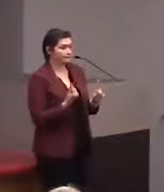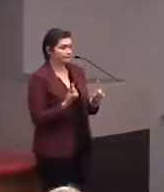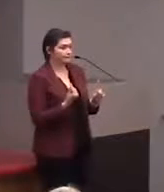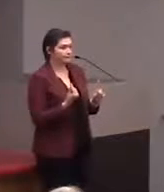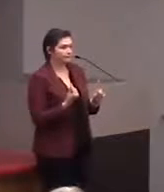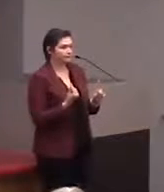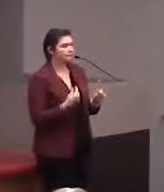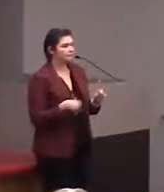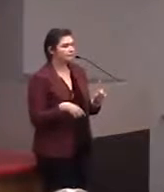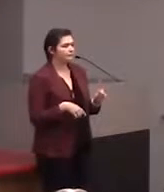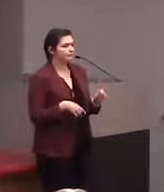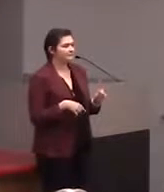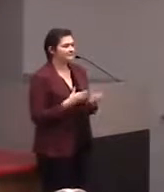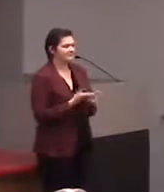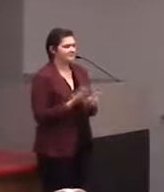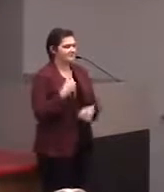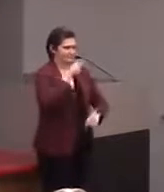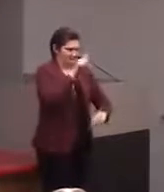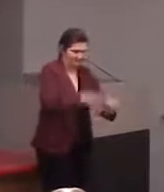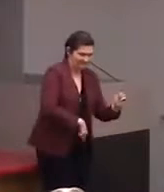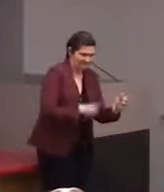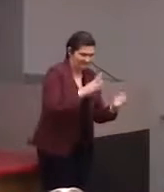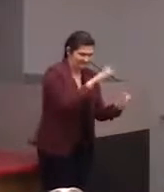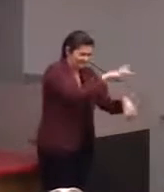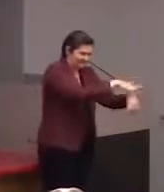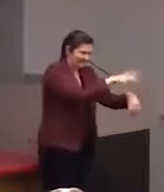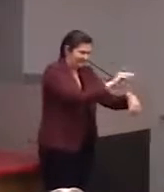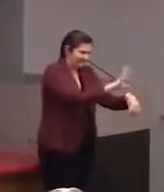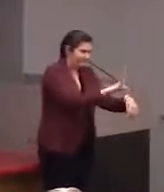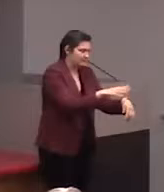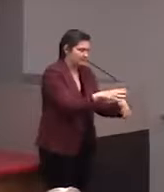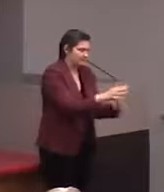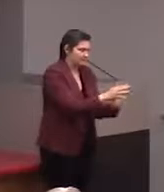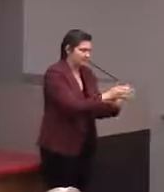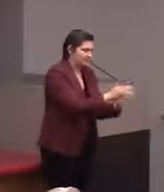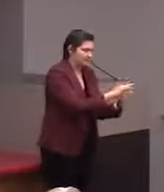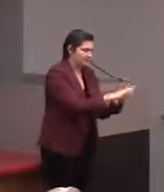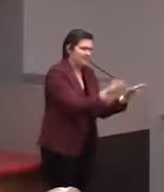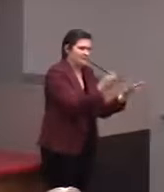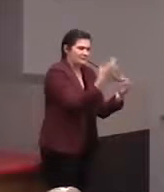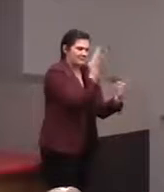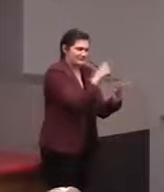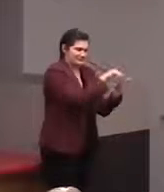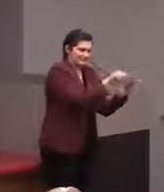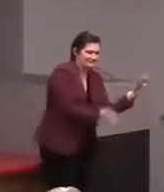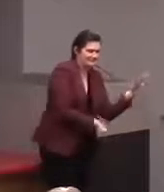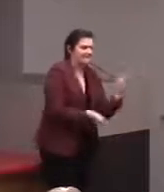Obviously there are things you can't touch because various reasons.